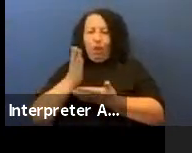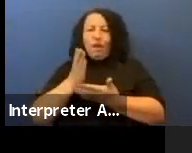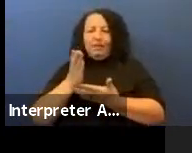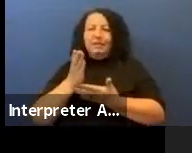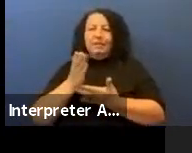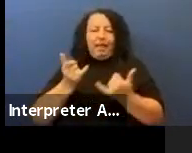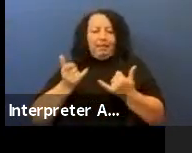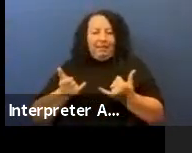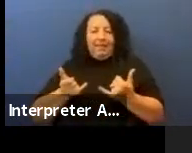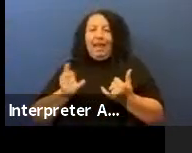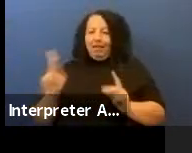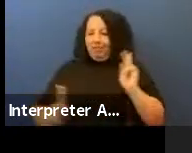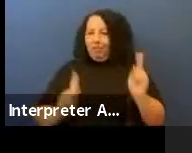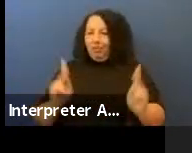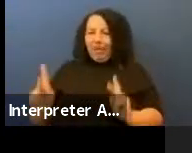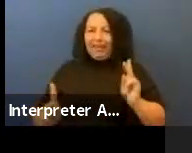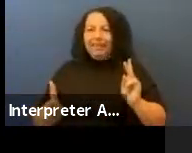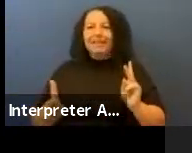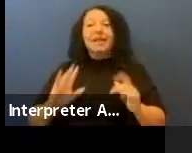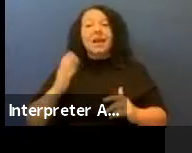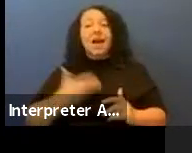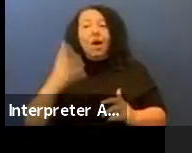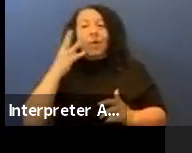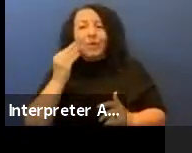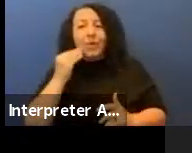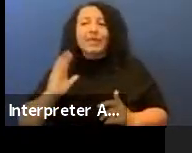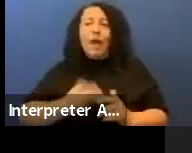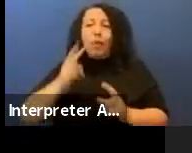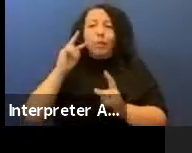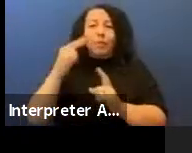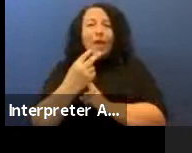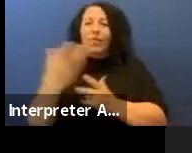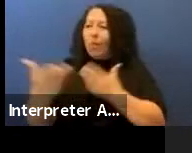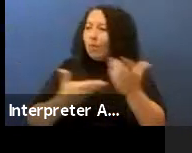Our experiences and perspectives are welcomed by the Guggenheim.